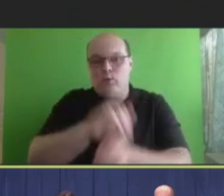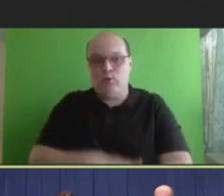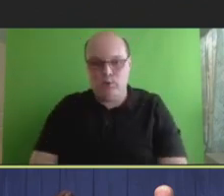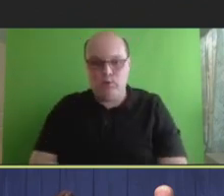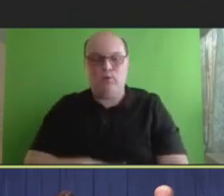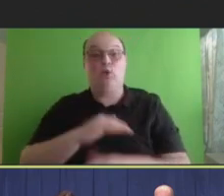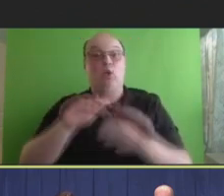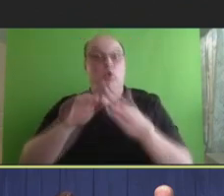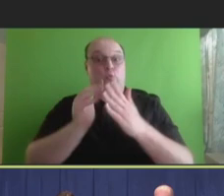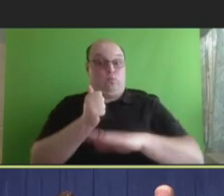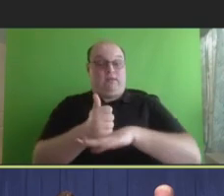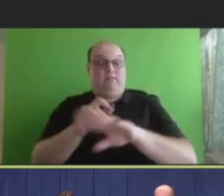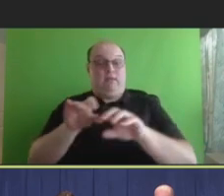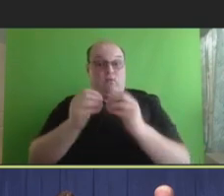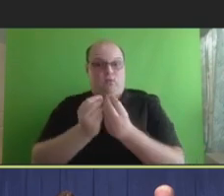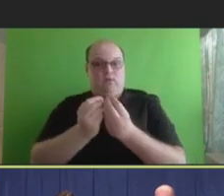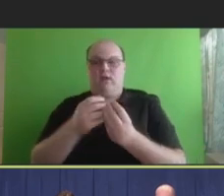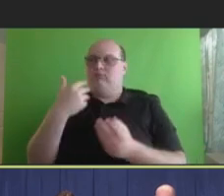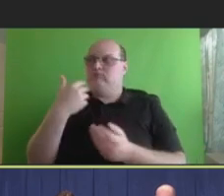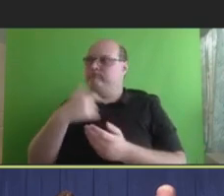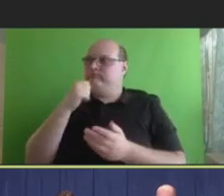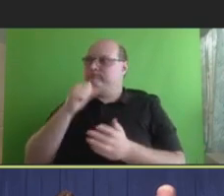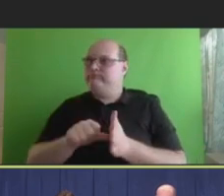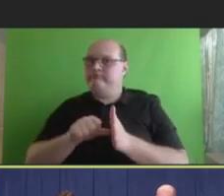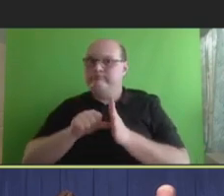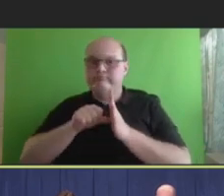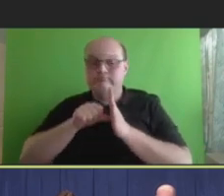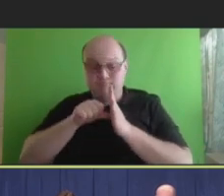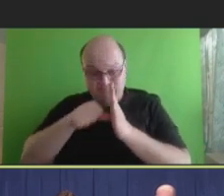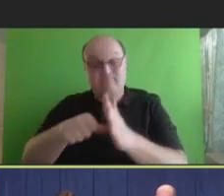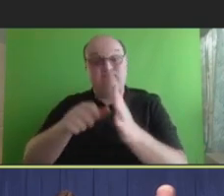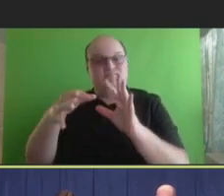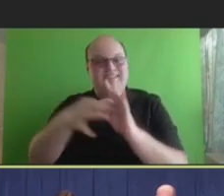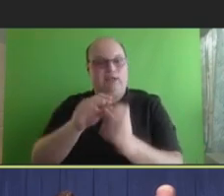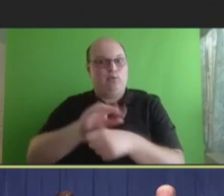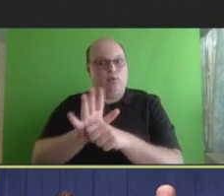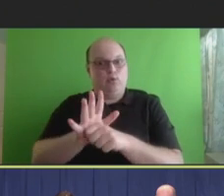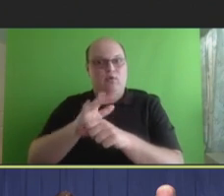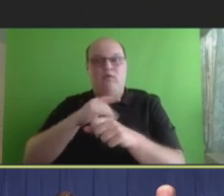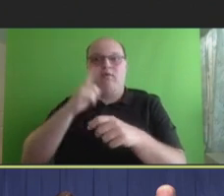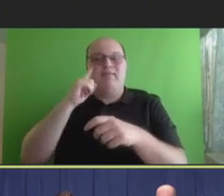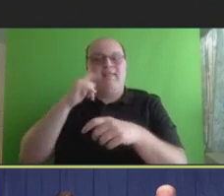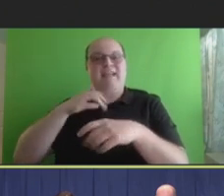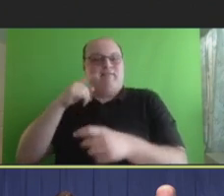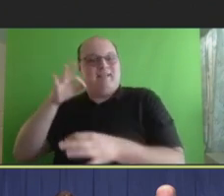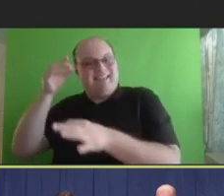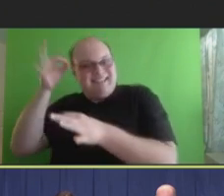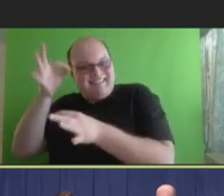were sulky with COVID. And I'm thinking of faith community, especially places where people